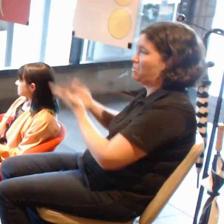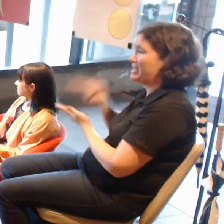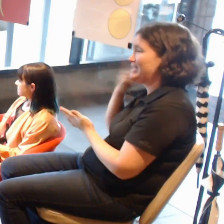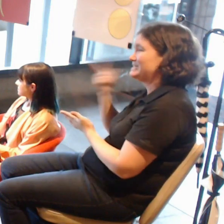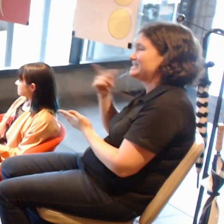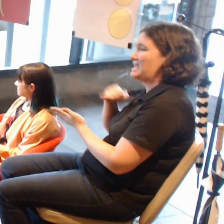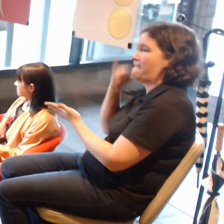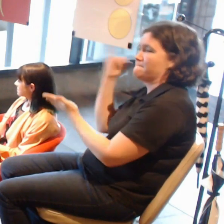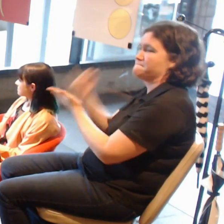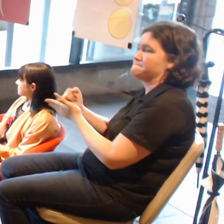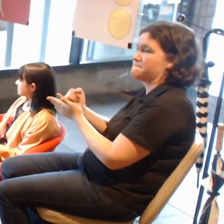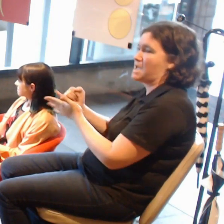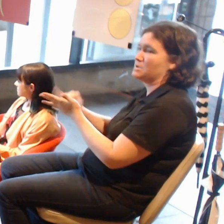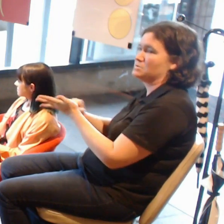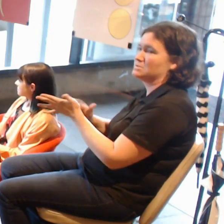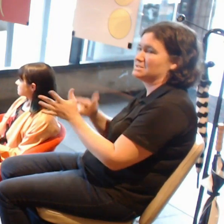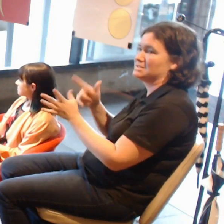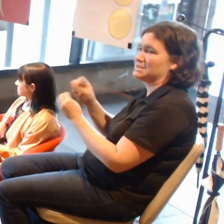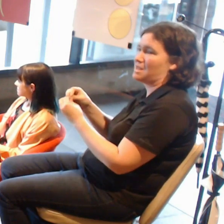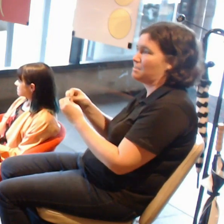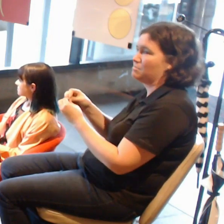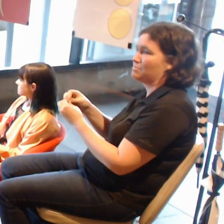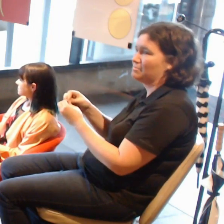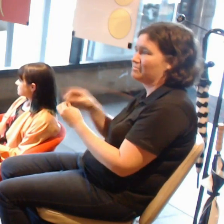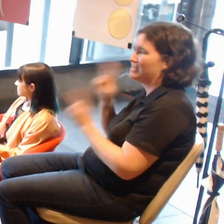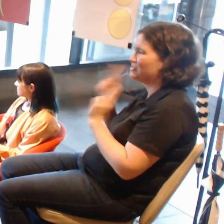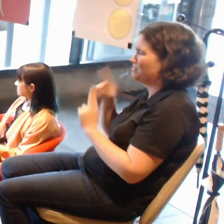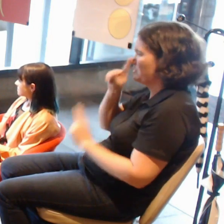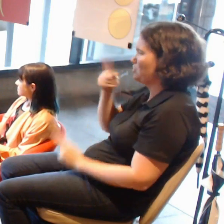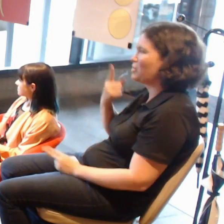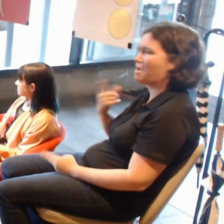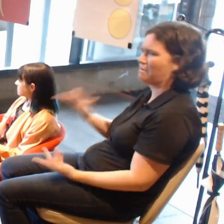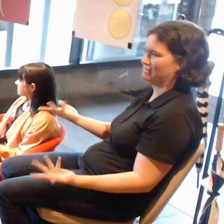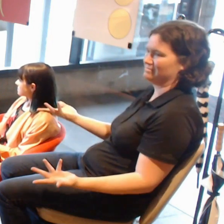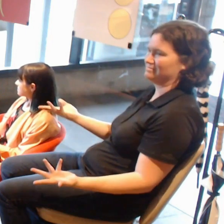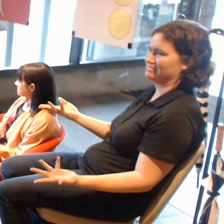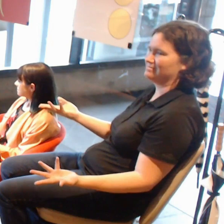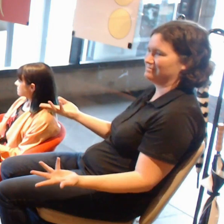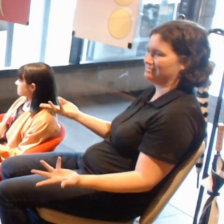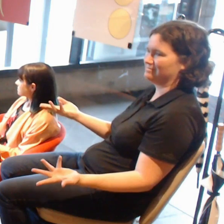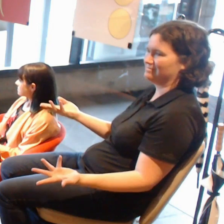whereas in the real world you couldn't possibly pay someone to create failed concrete.